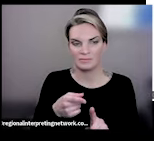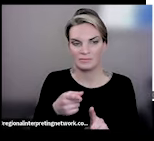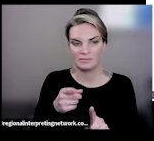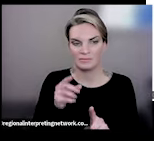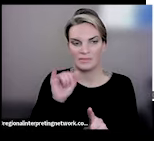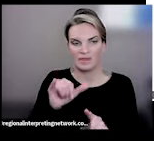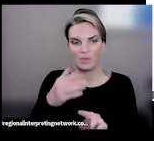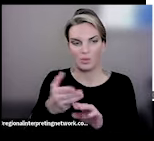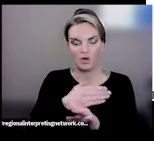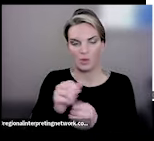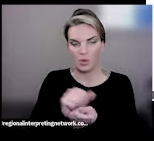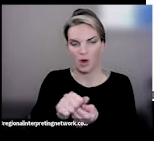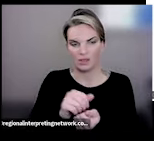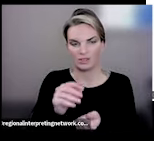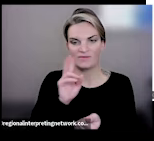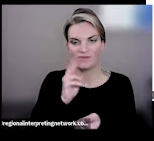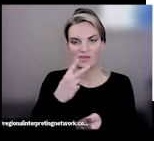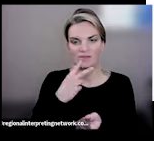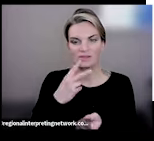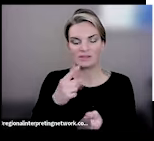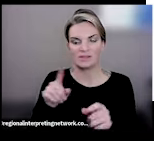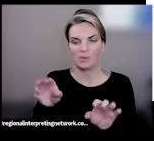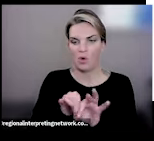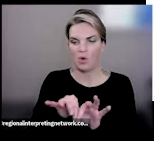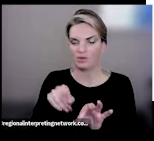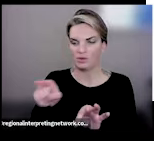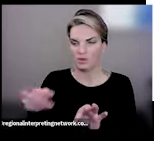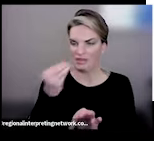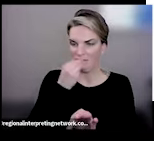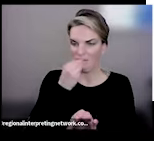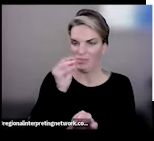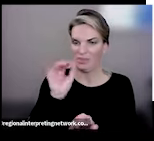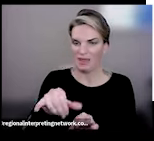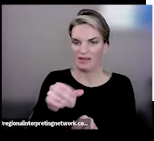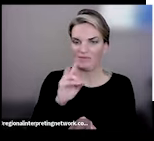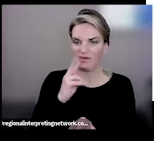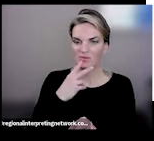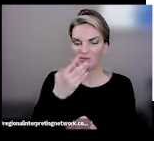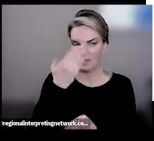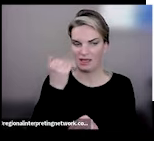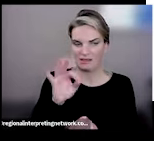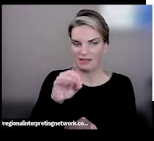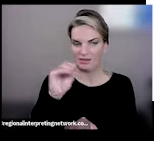like celebrating in my head that you're eating veggies. Ninety percent of Americans do not get the recommended daily